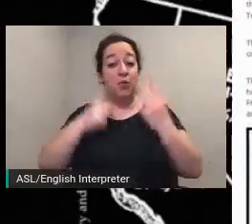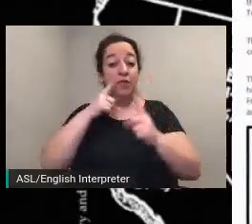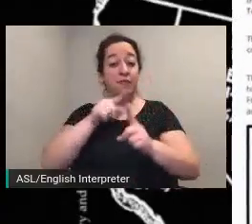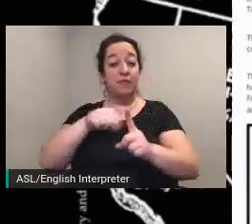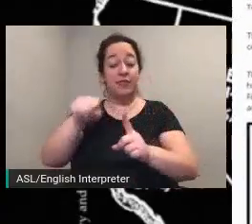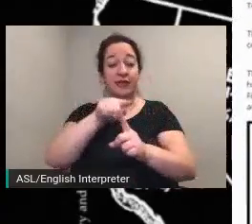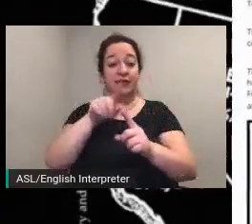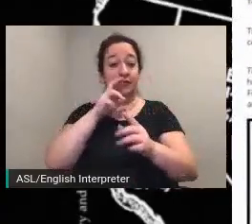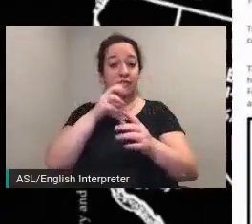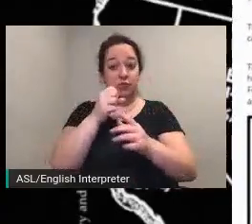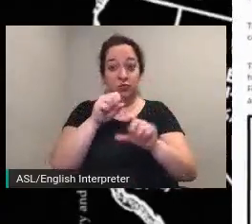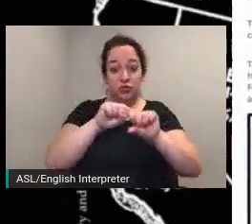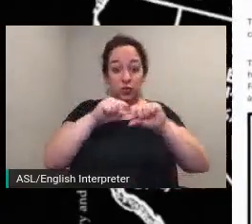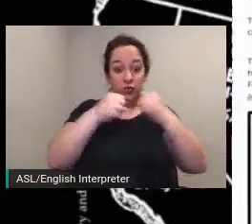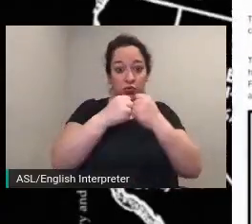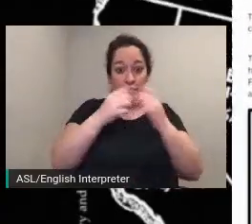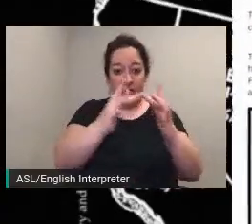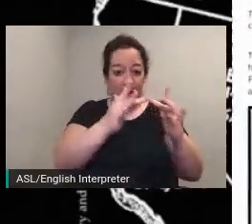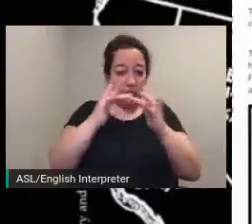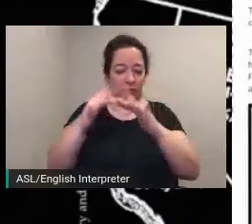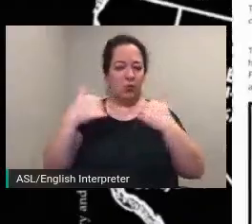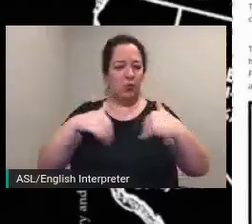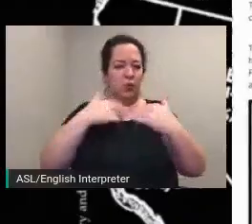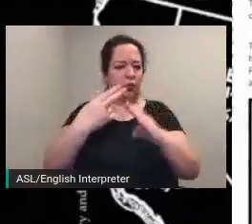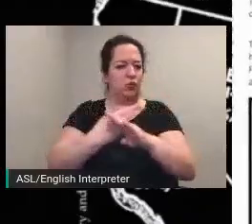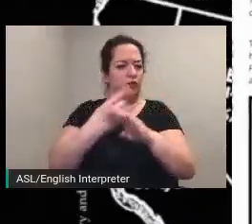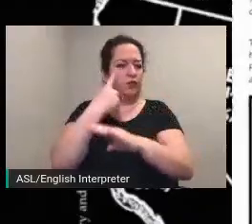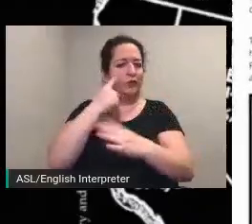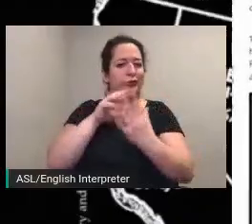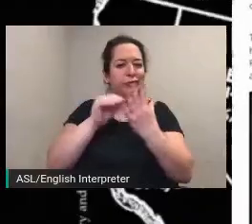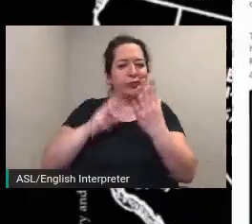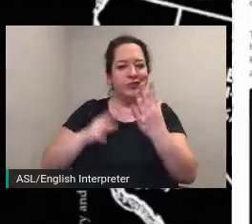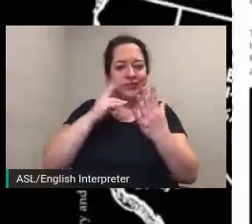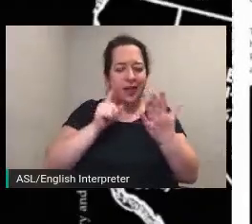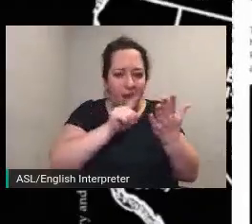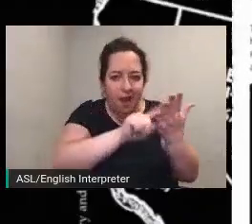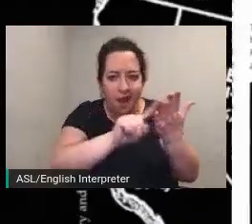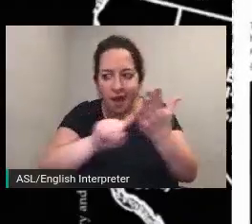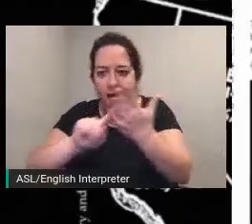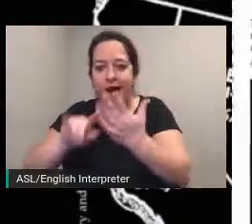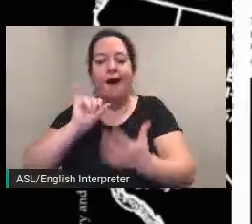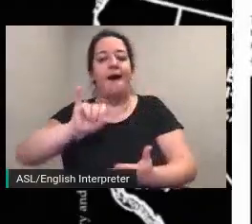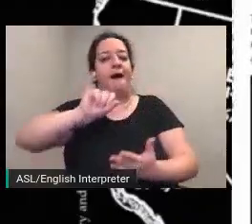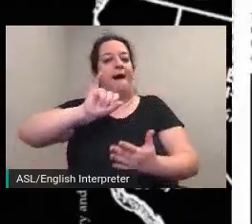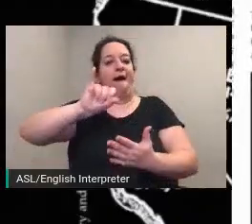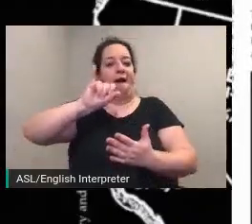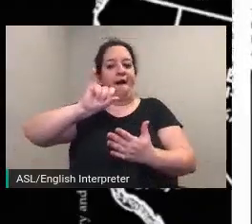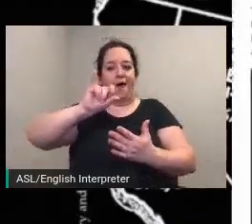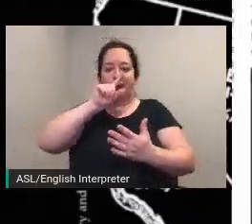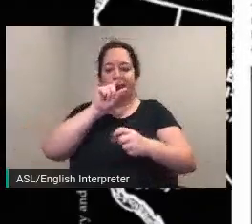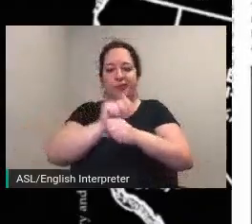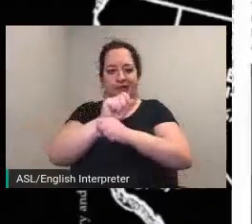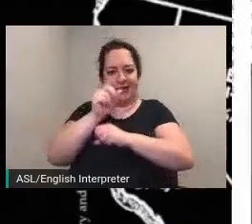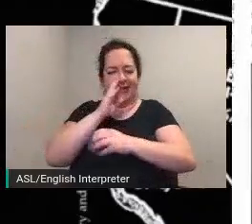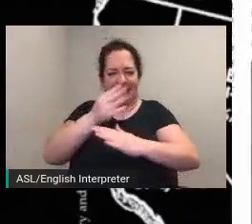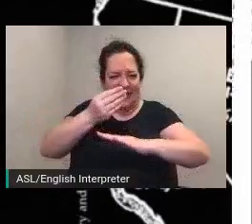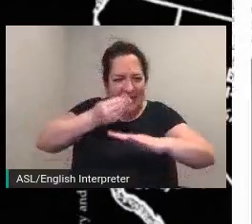students as they promote a closer look to how the influencers of the time use their connections and networks the